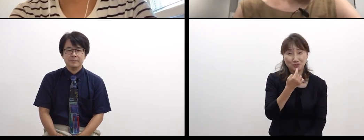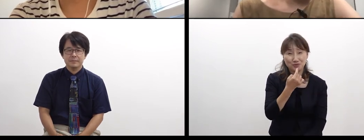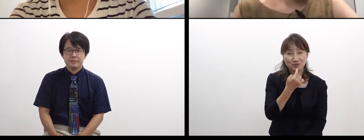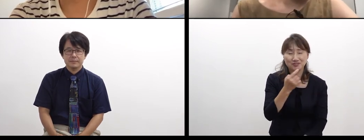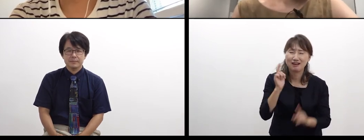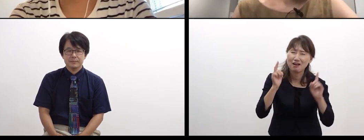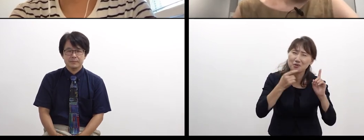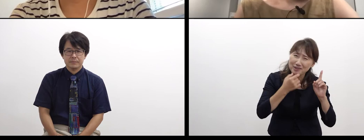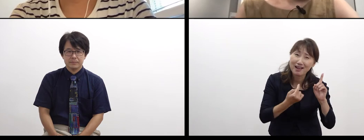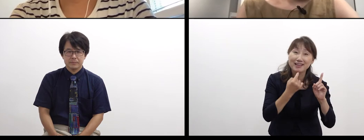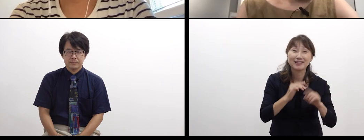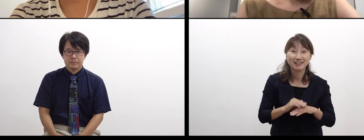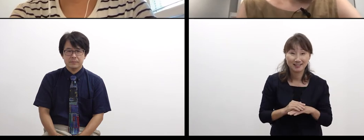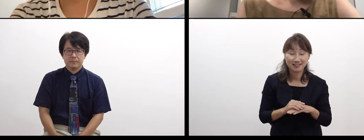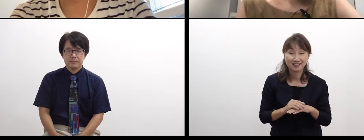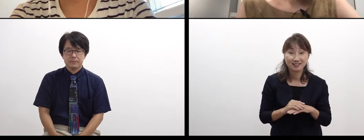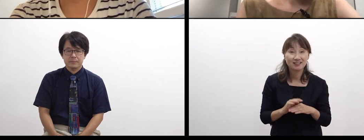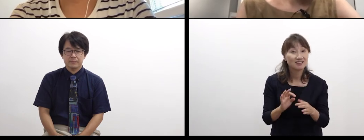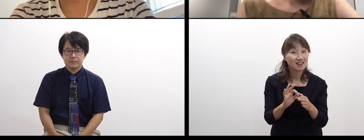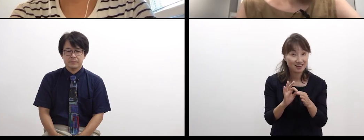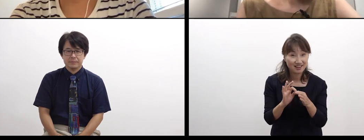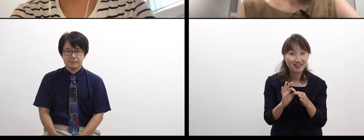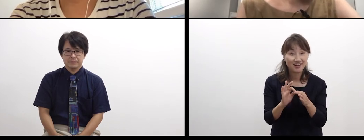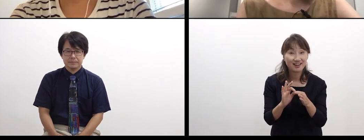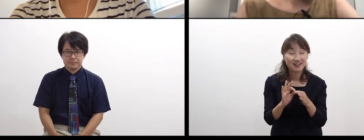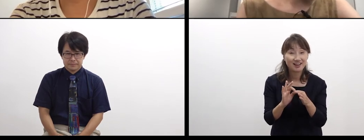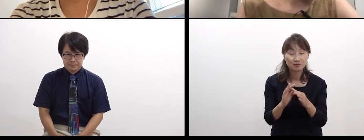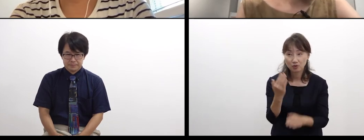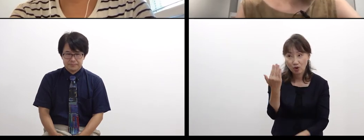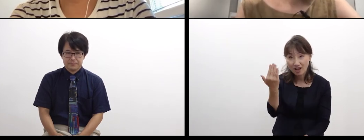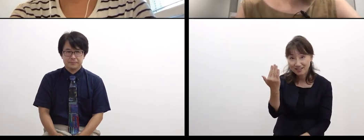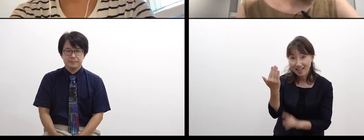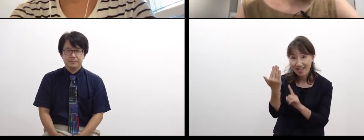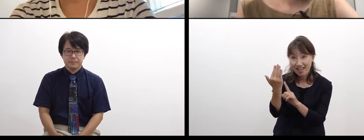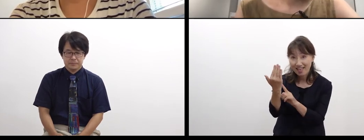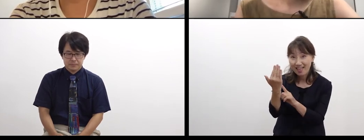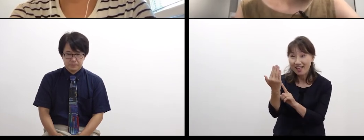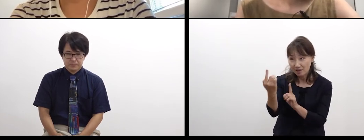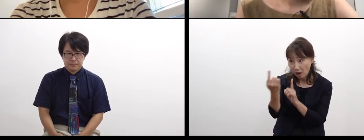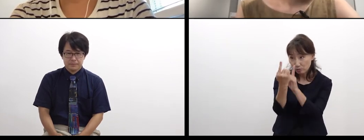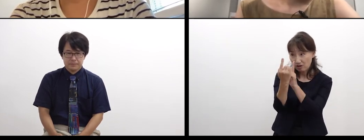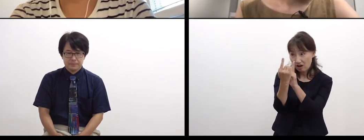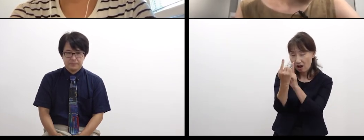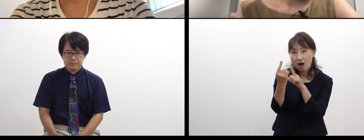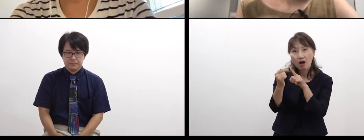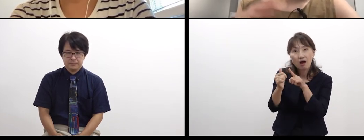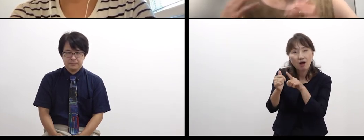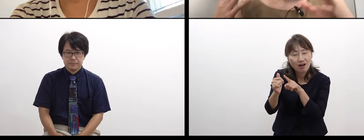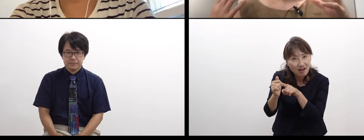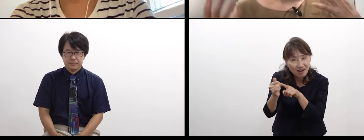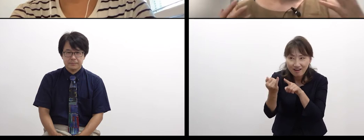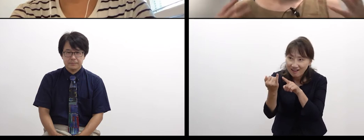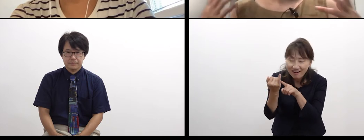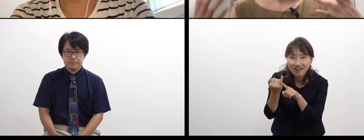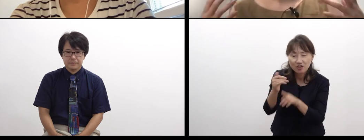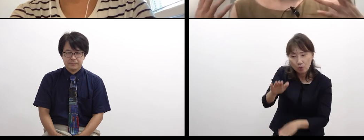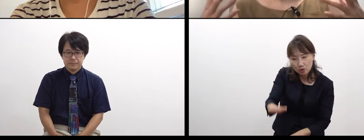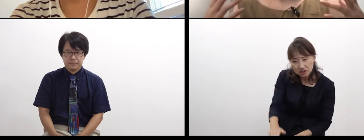Knowing the feeling of that person in childhood or many other things,